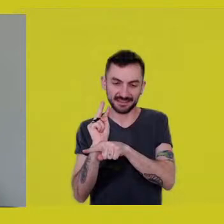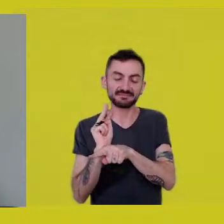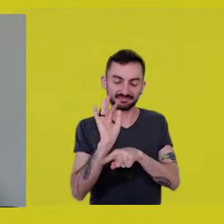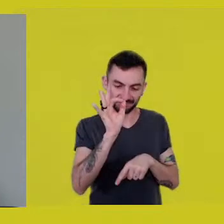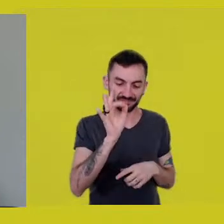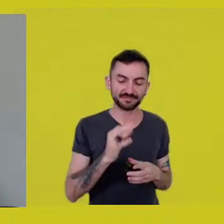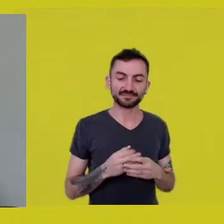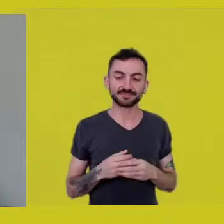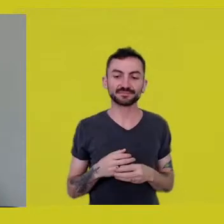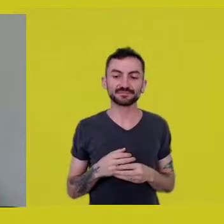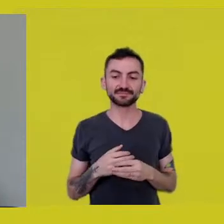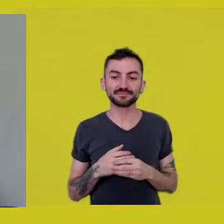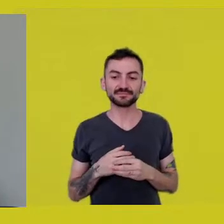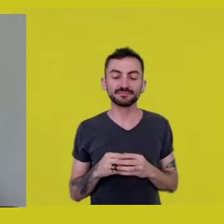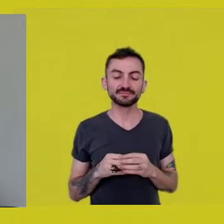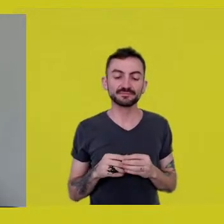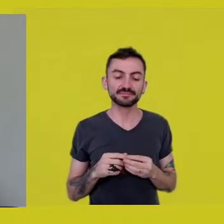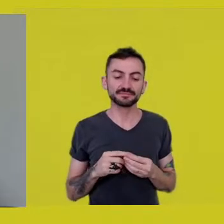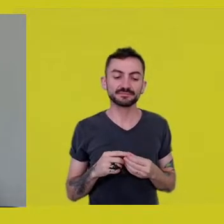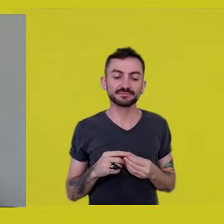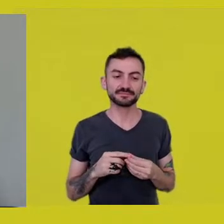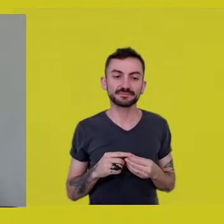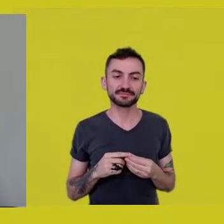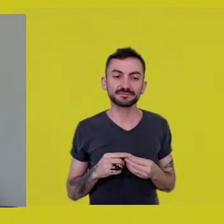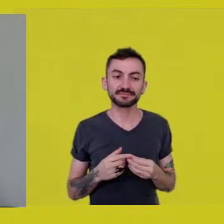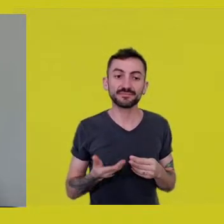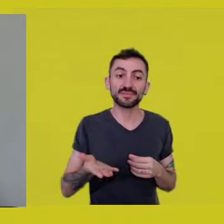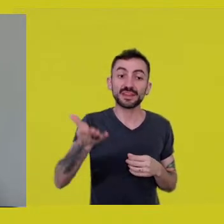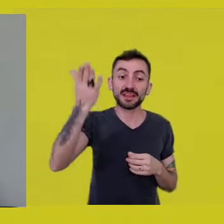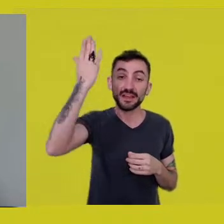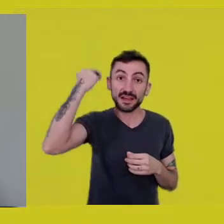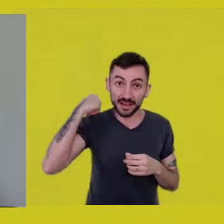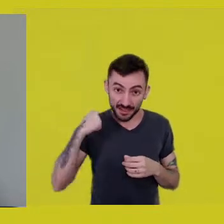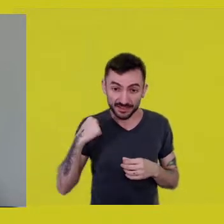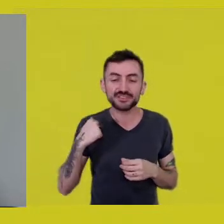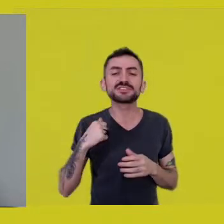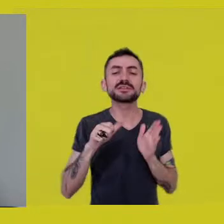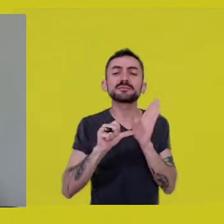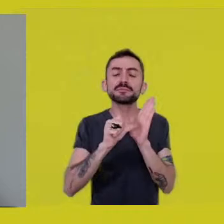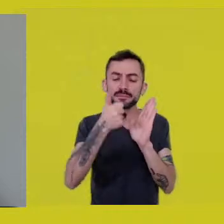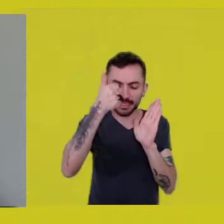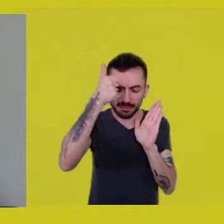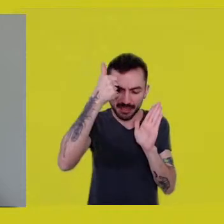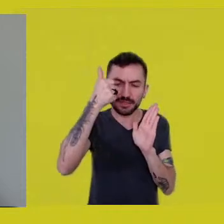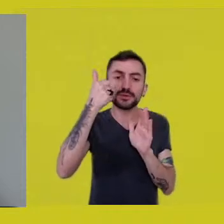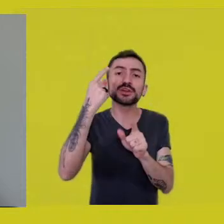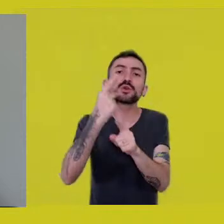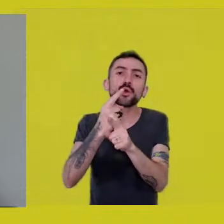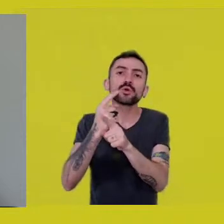When we did the taru andé, the first meeting, in 1997,